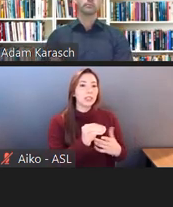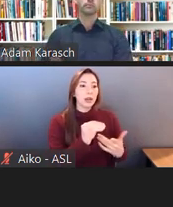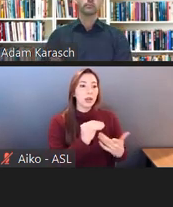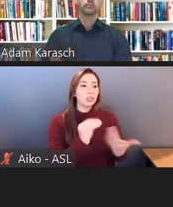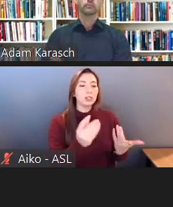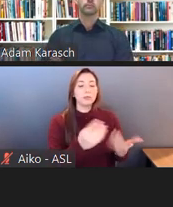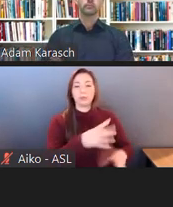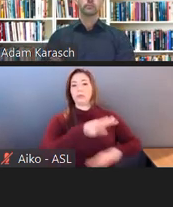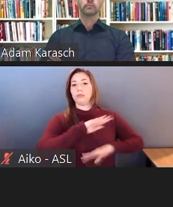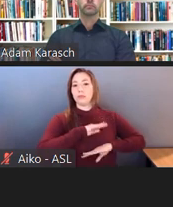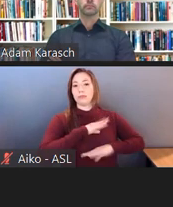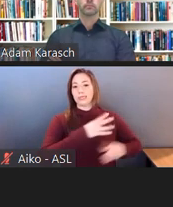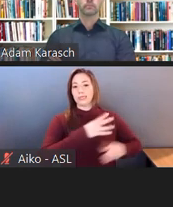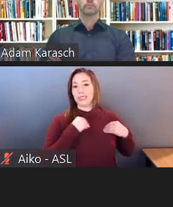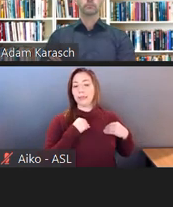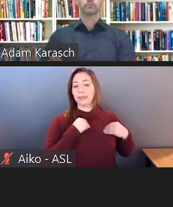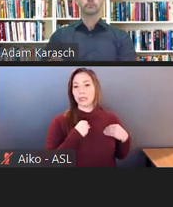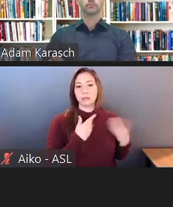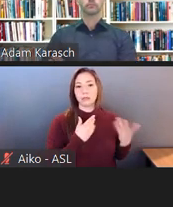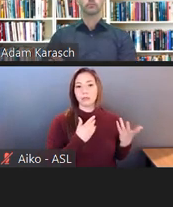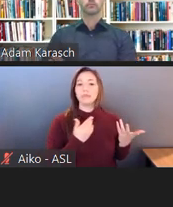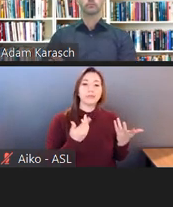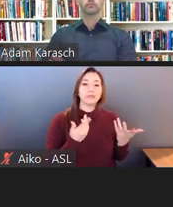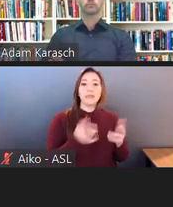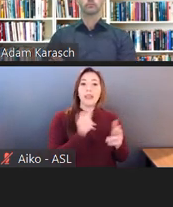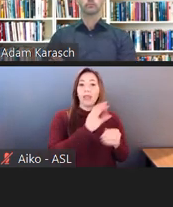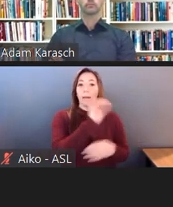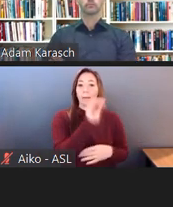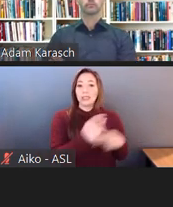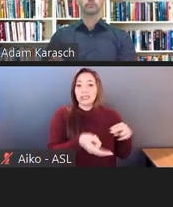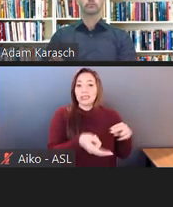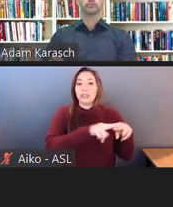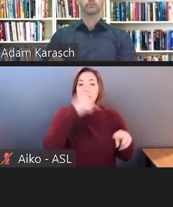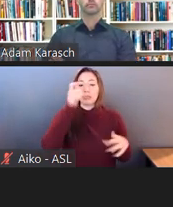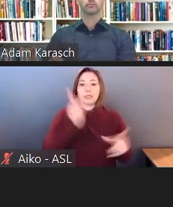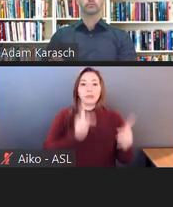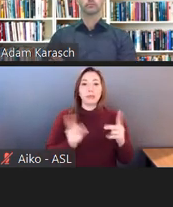that they have to wait so long for a jury trial, but that's another issue.